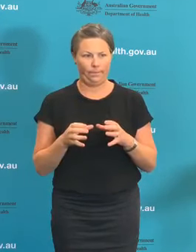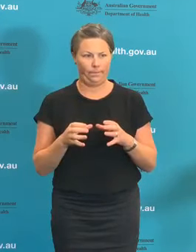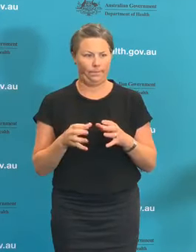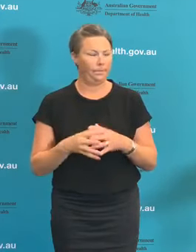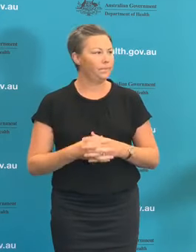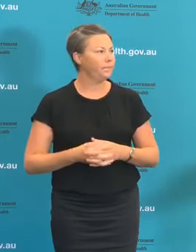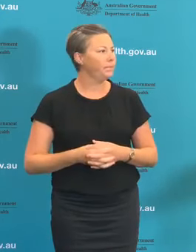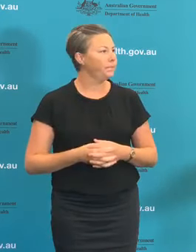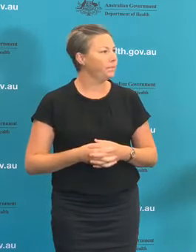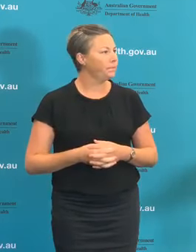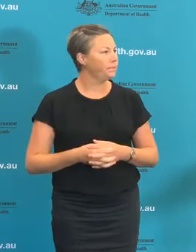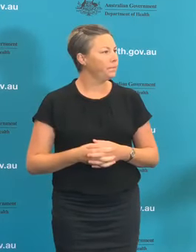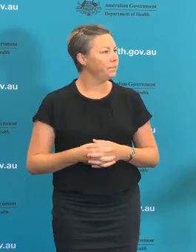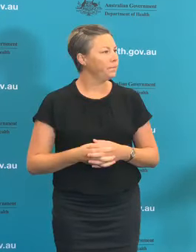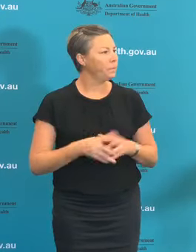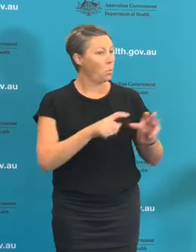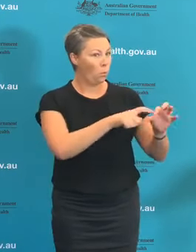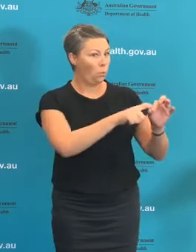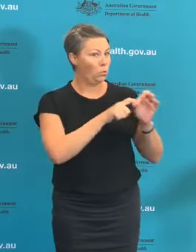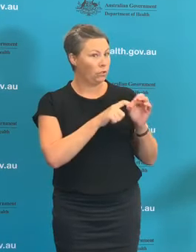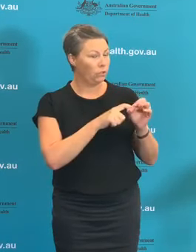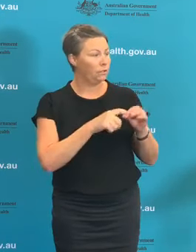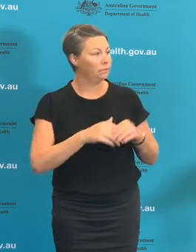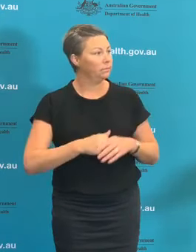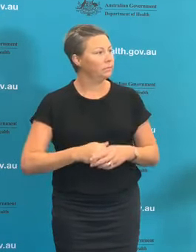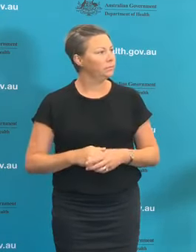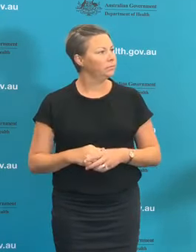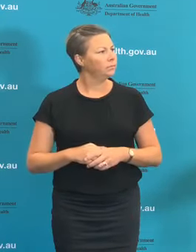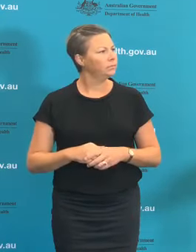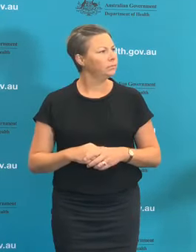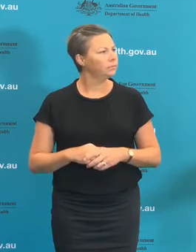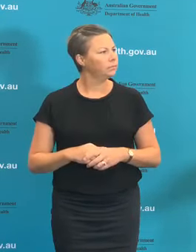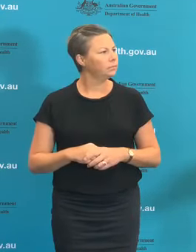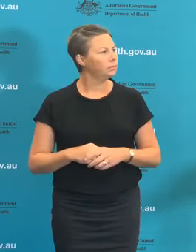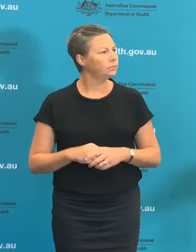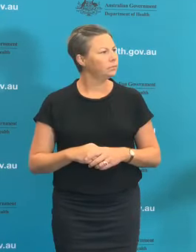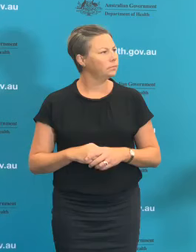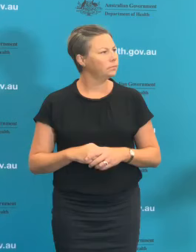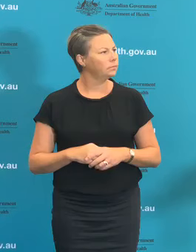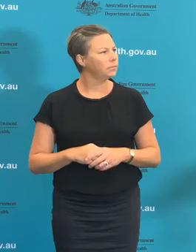Is there a threshold at which point a suppression strategy becomes